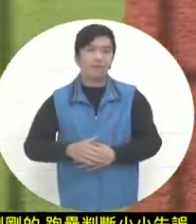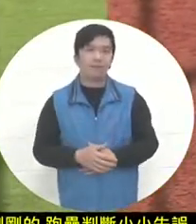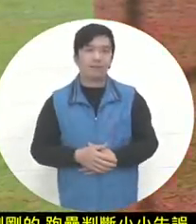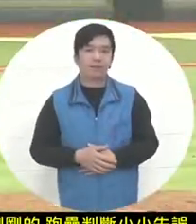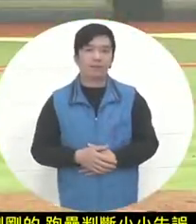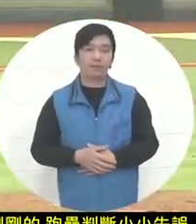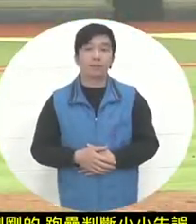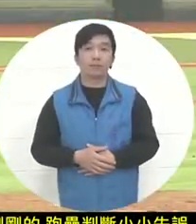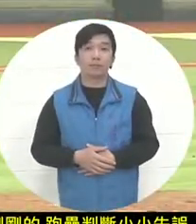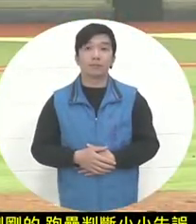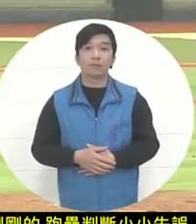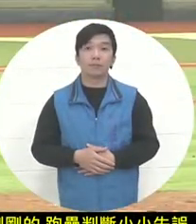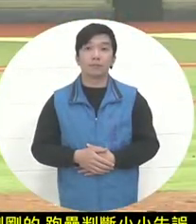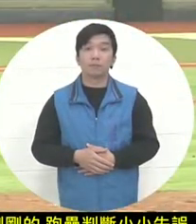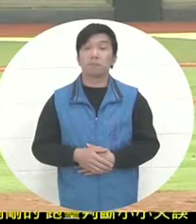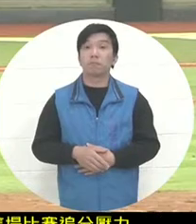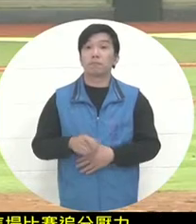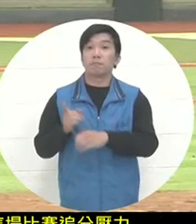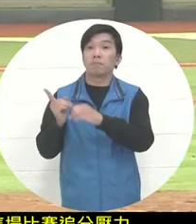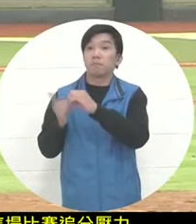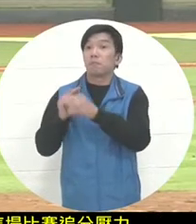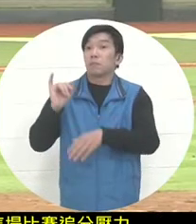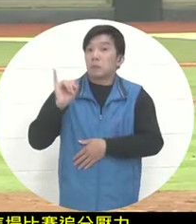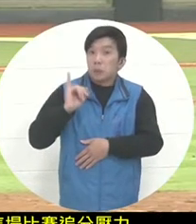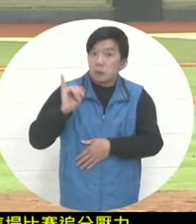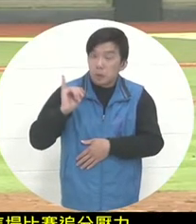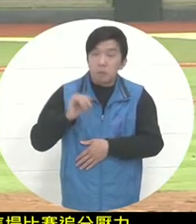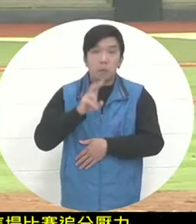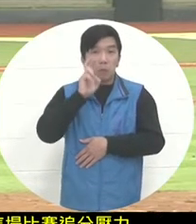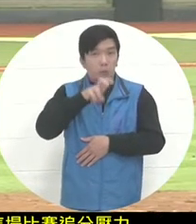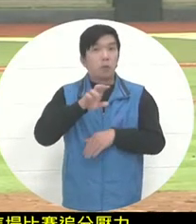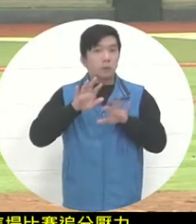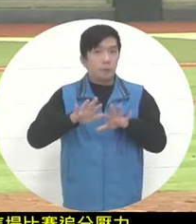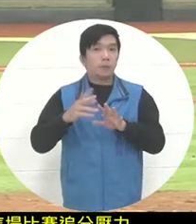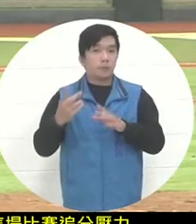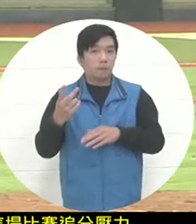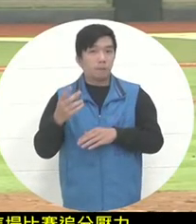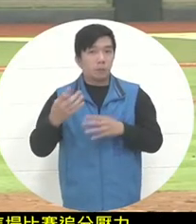Shepert ’s number of balls against the batter Buttery is currently good. With the bad